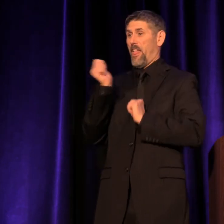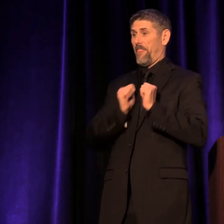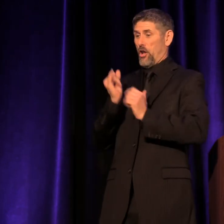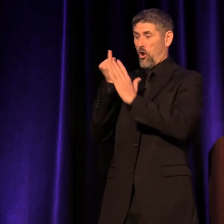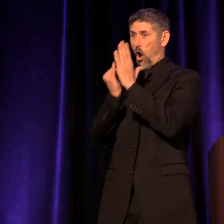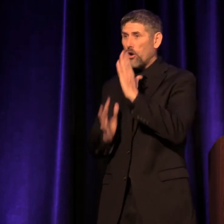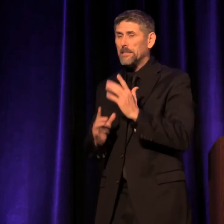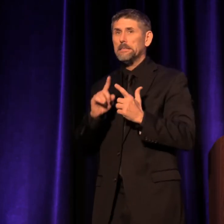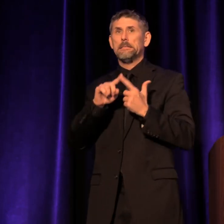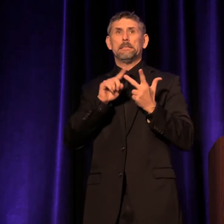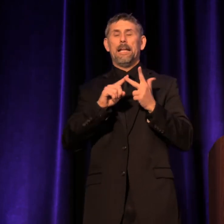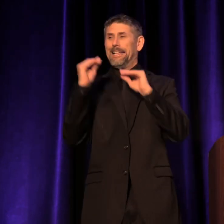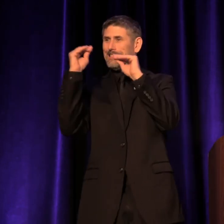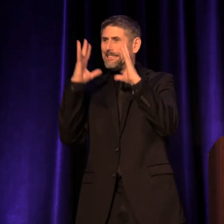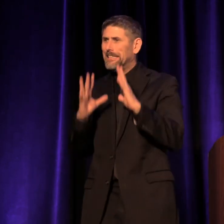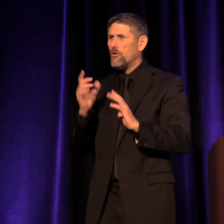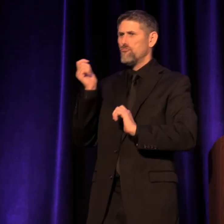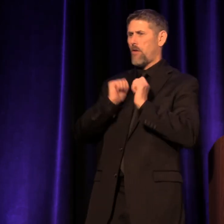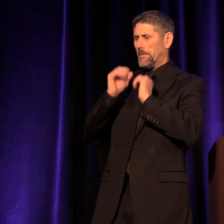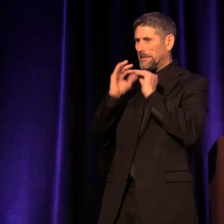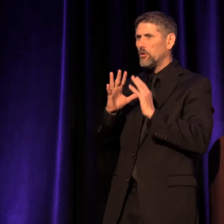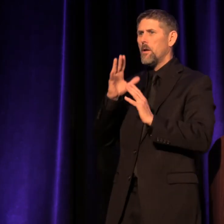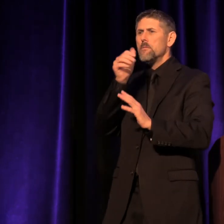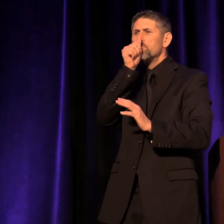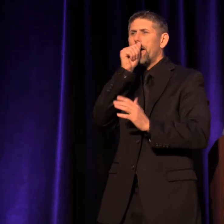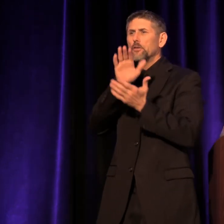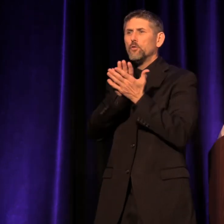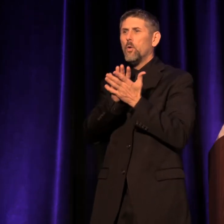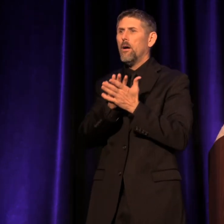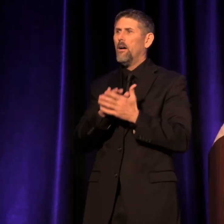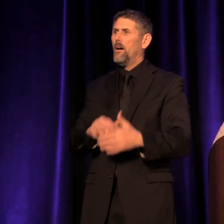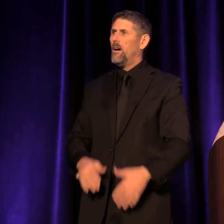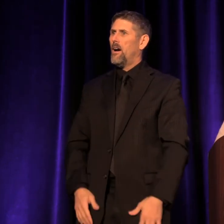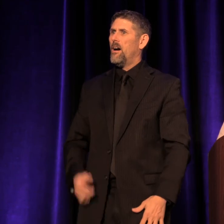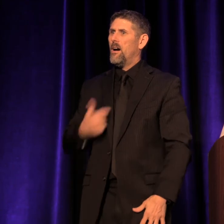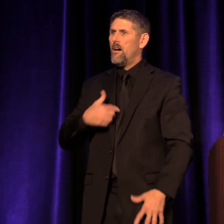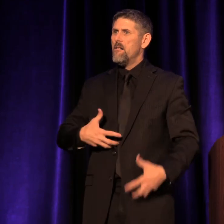and as a drama teacher at a private school that really made me angry.